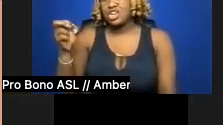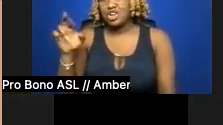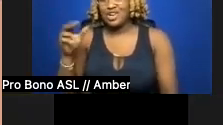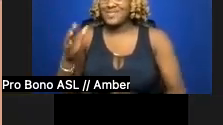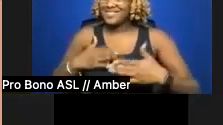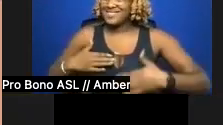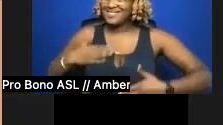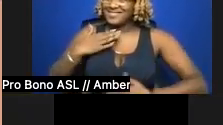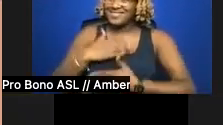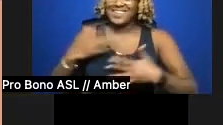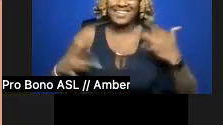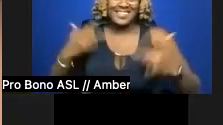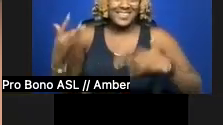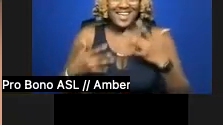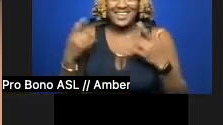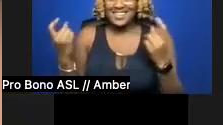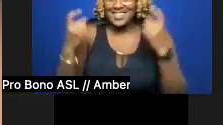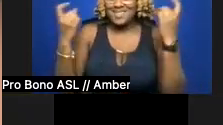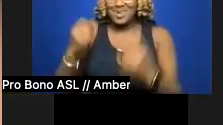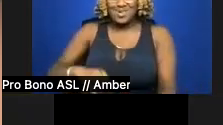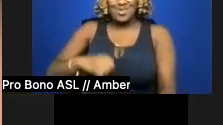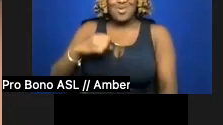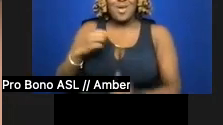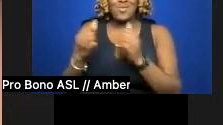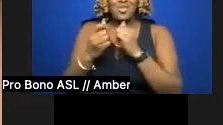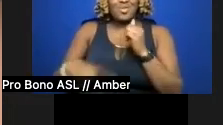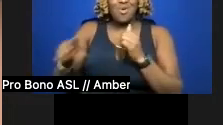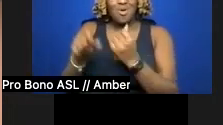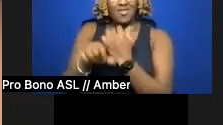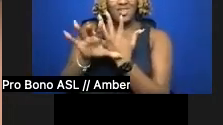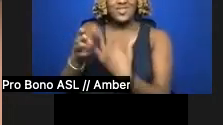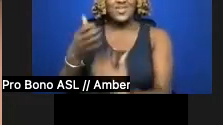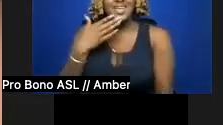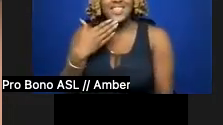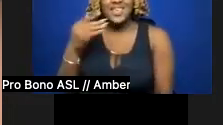Pride with you all virtually. Thank you Kay for the invitation and including me in this